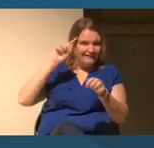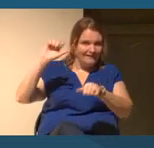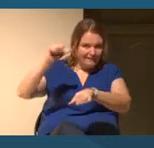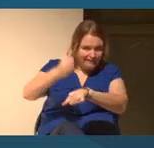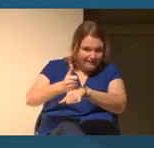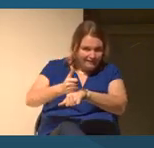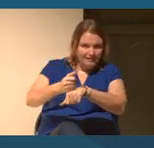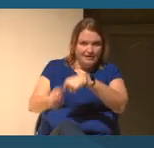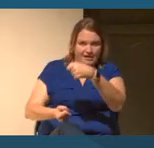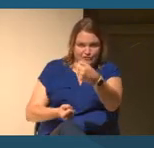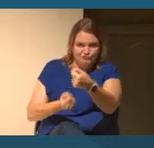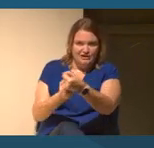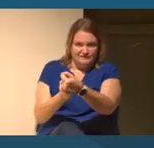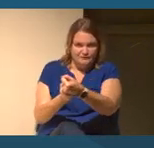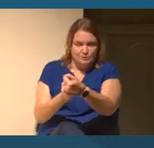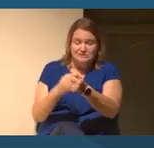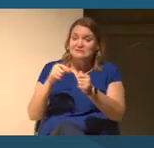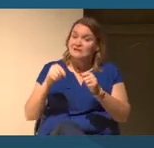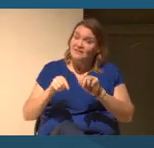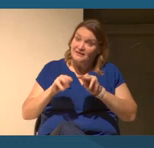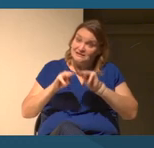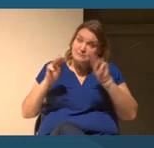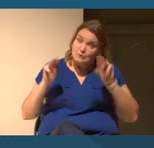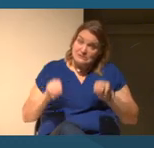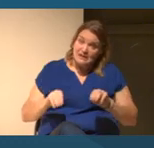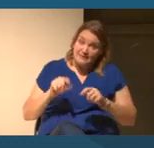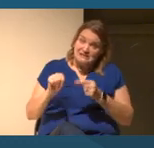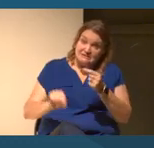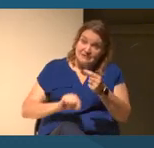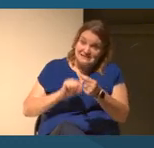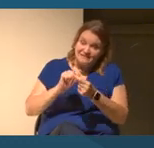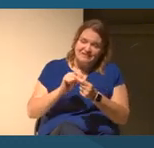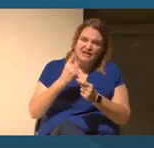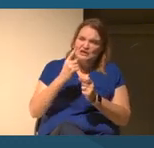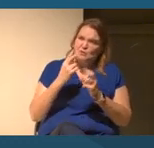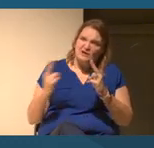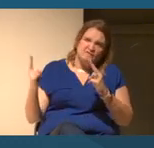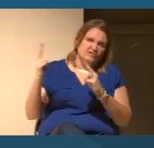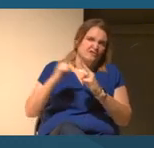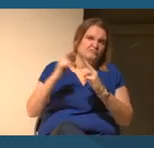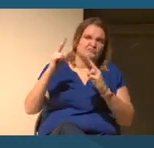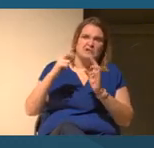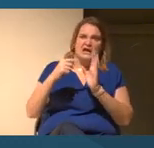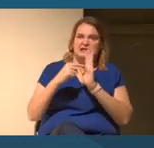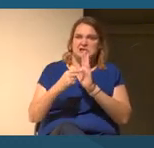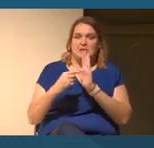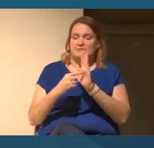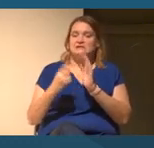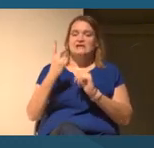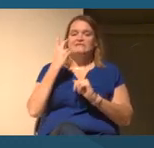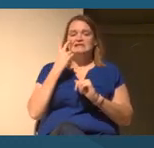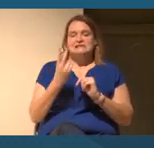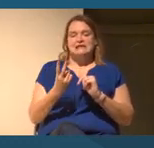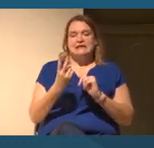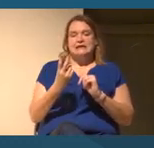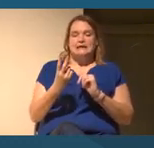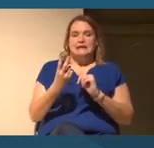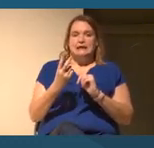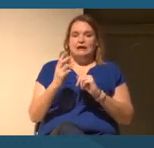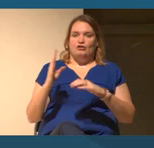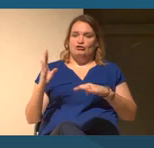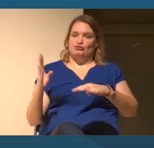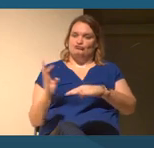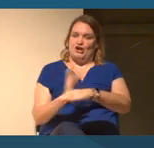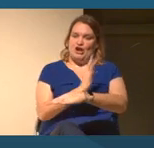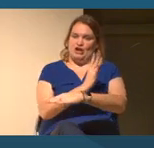This museum in particular is one of the finest examples of seeing that range of representation